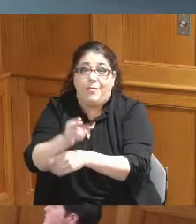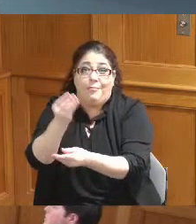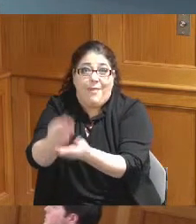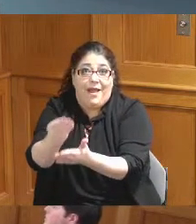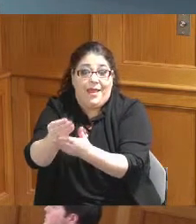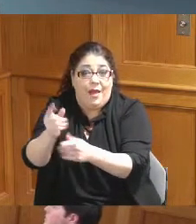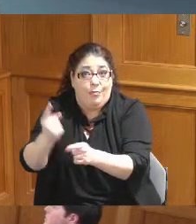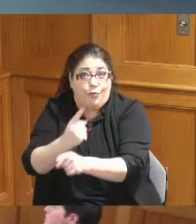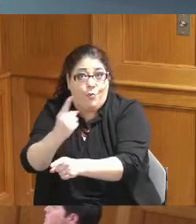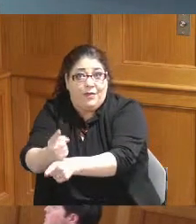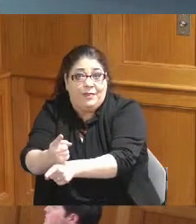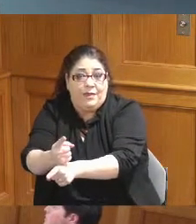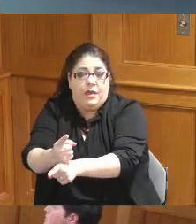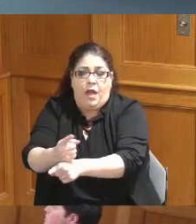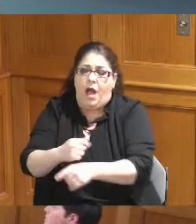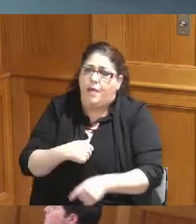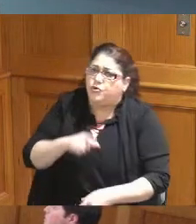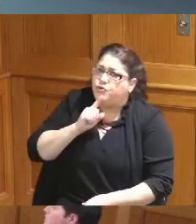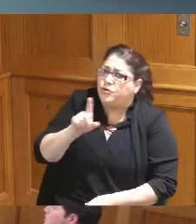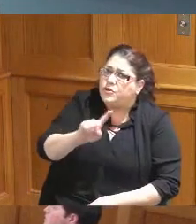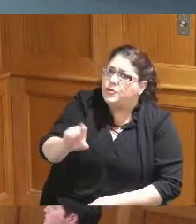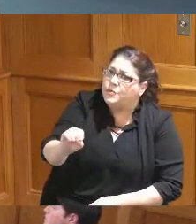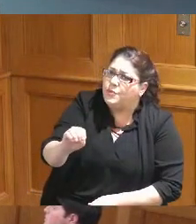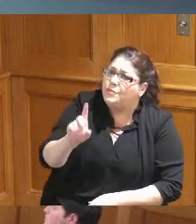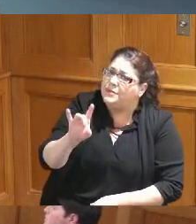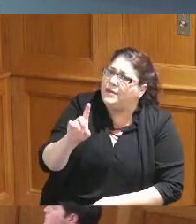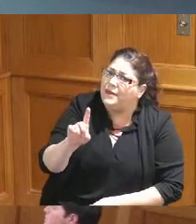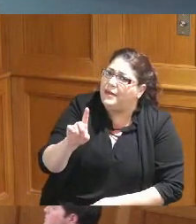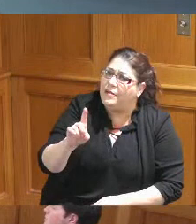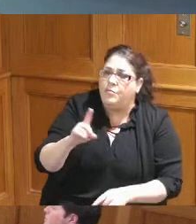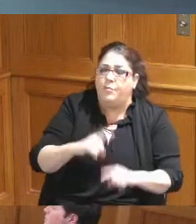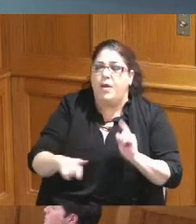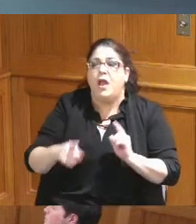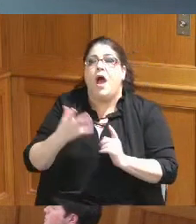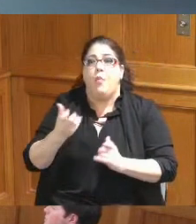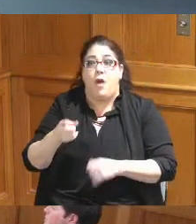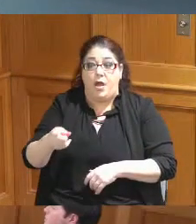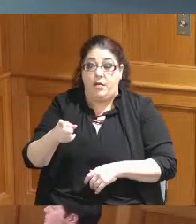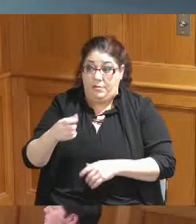but I would like to see the RFP go beyond that to look at if you're going to make a recommendation